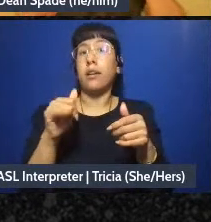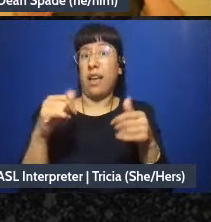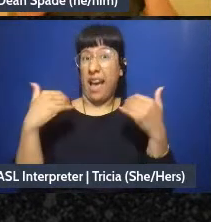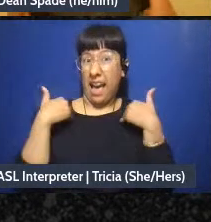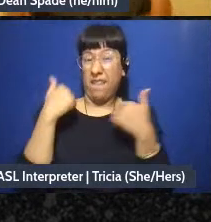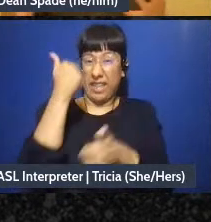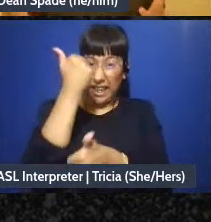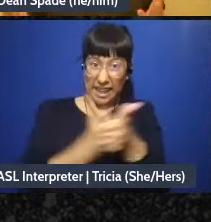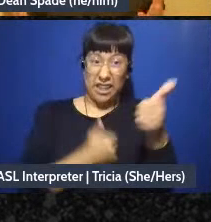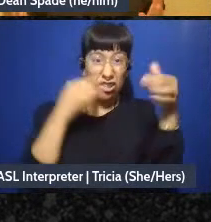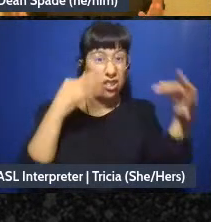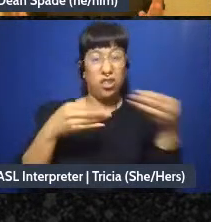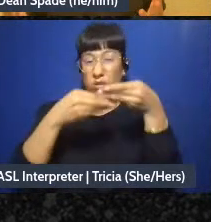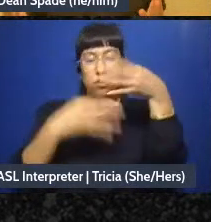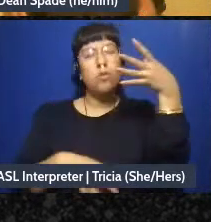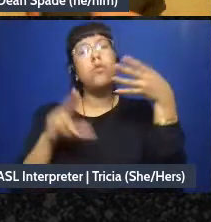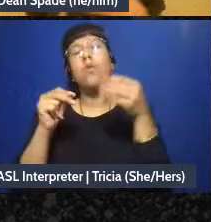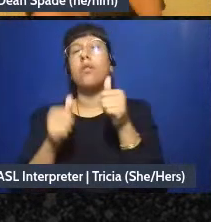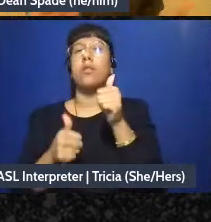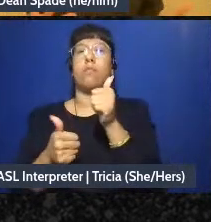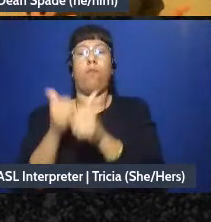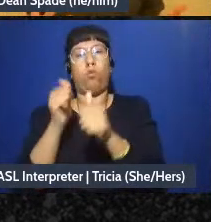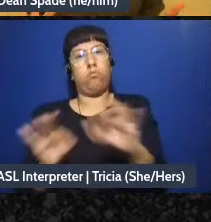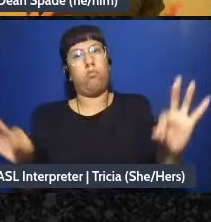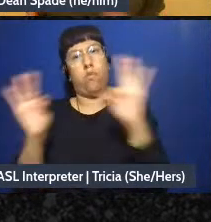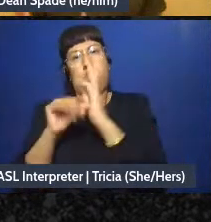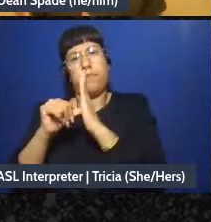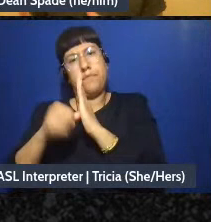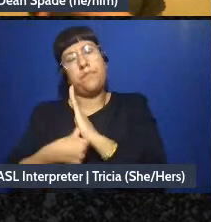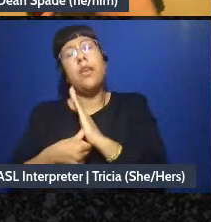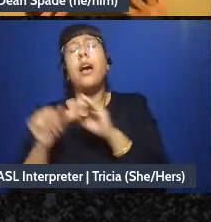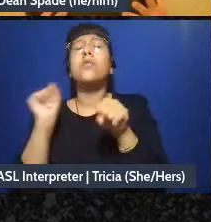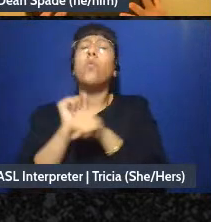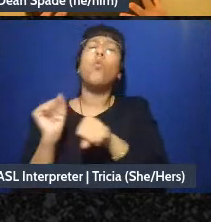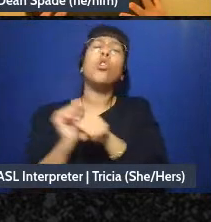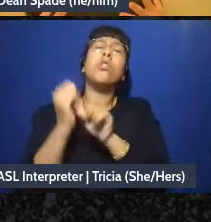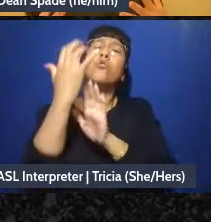some like key ones, and it's always a working draft people can always propose to change it,